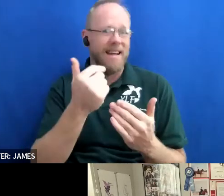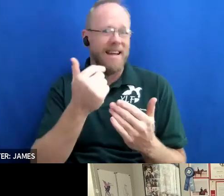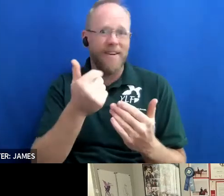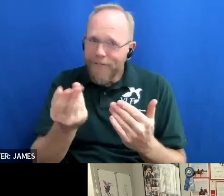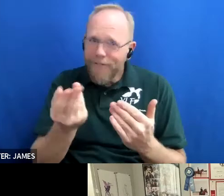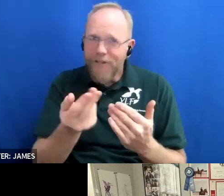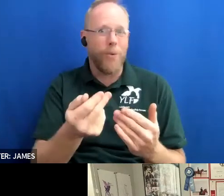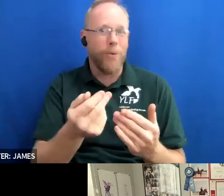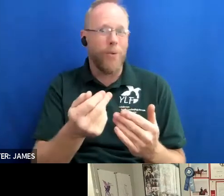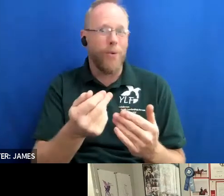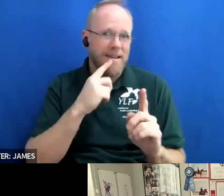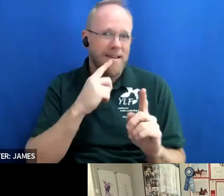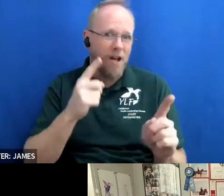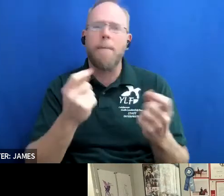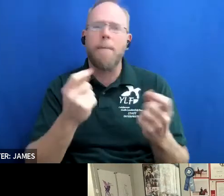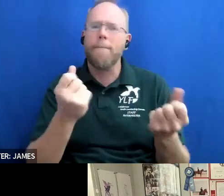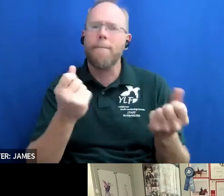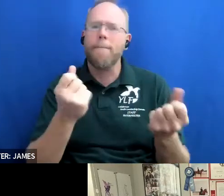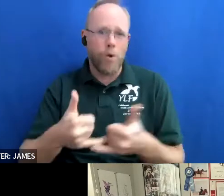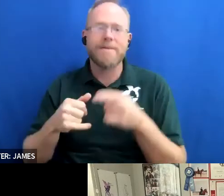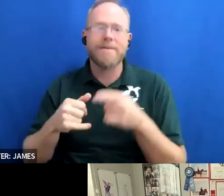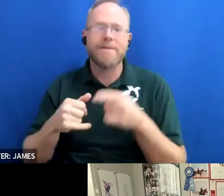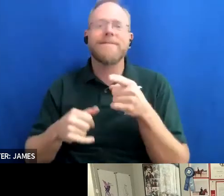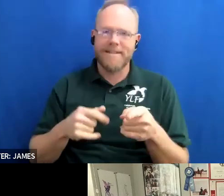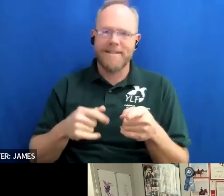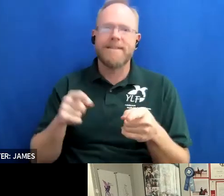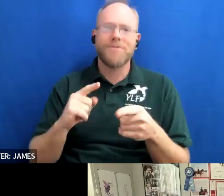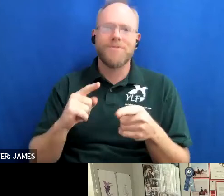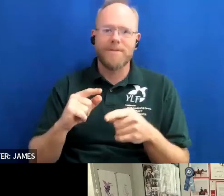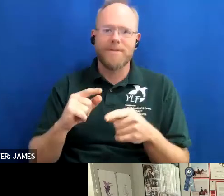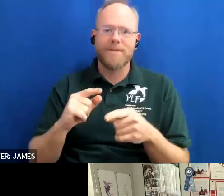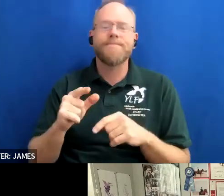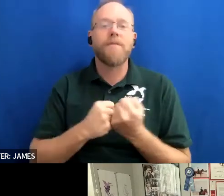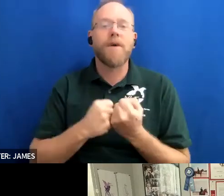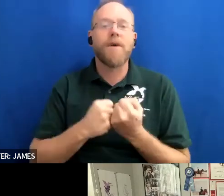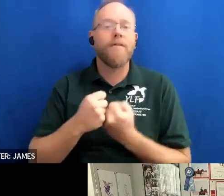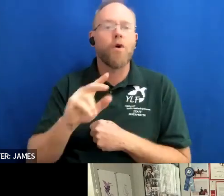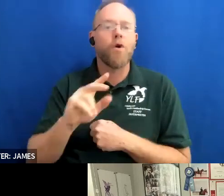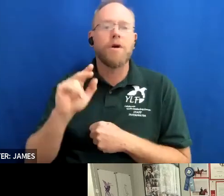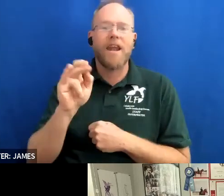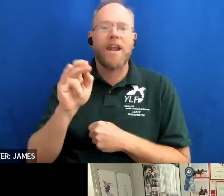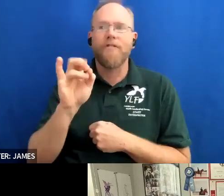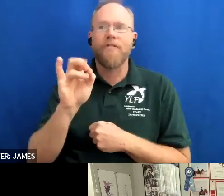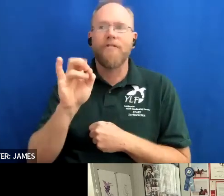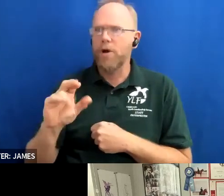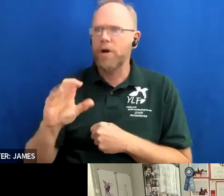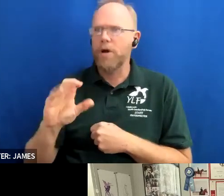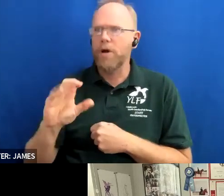owner of jennifer keelan shafen's llc which was established in may of 2020 and is recognized as a